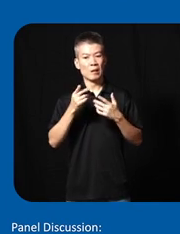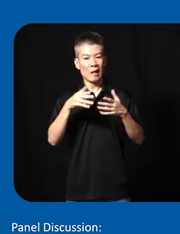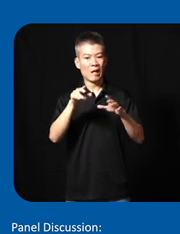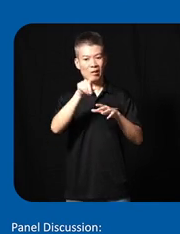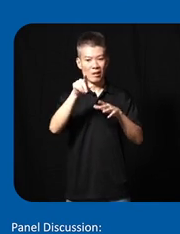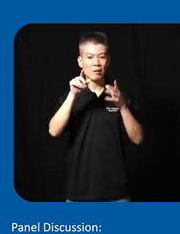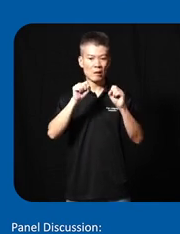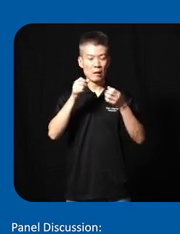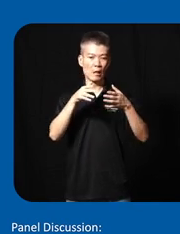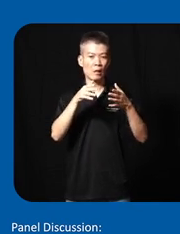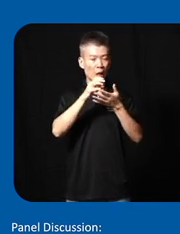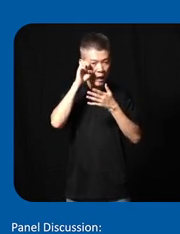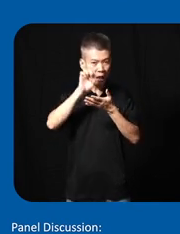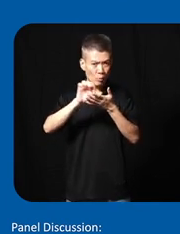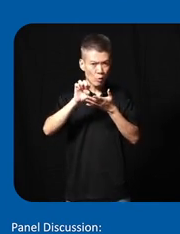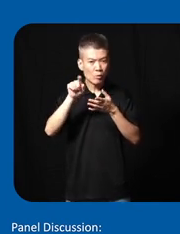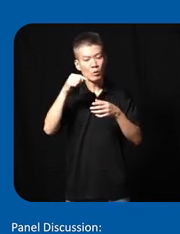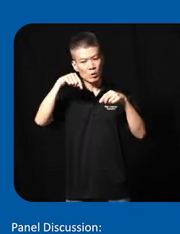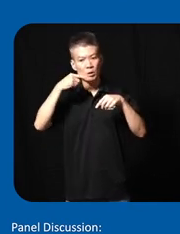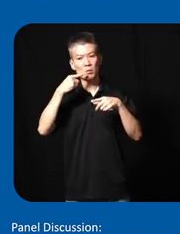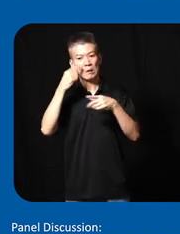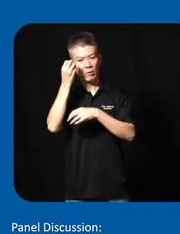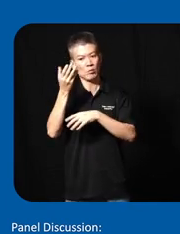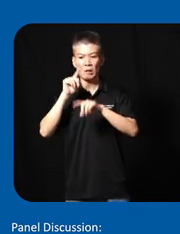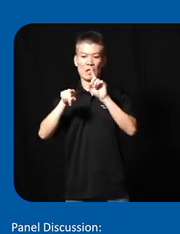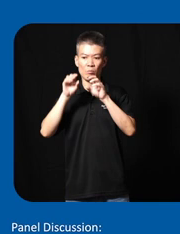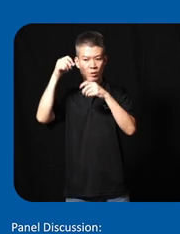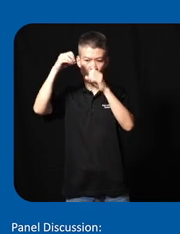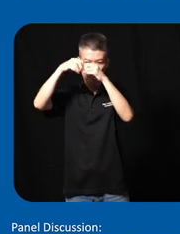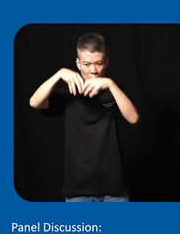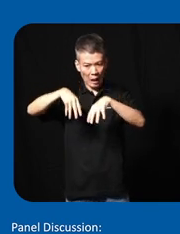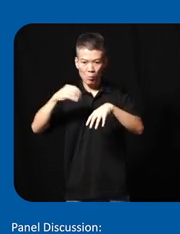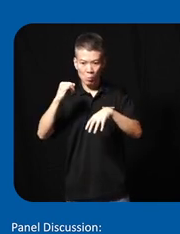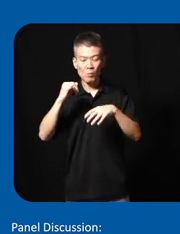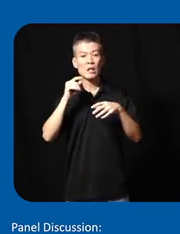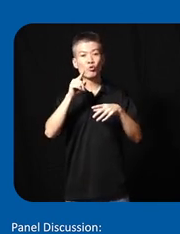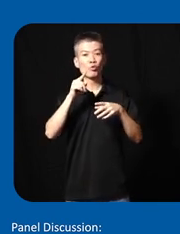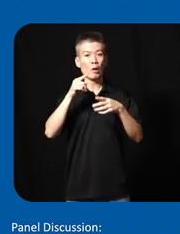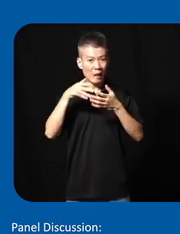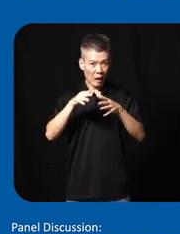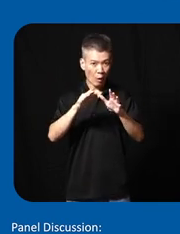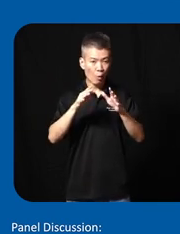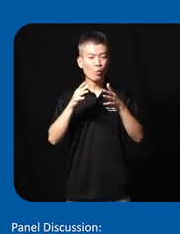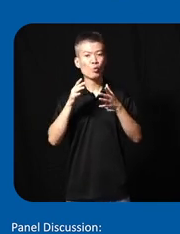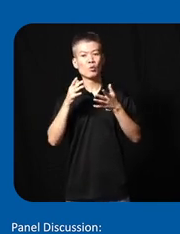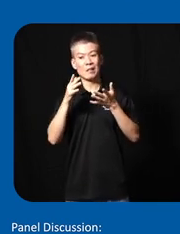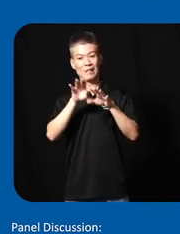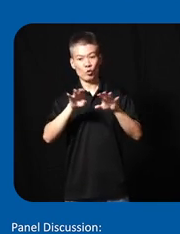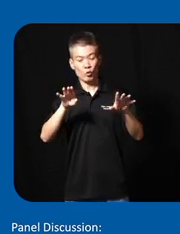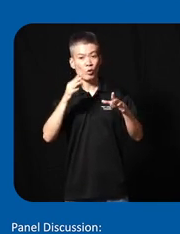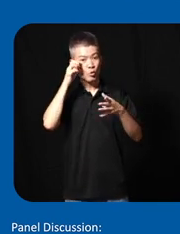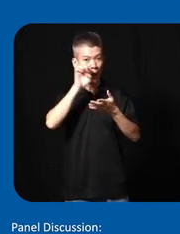them to explore today they say information cannot be top down if you allow the children to explore